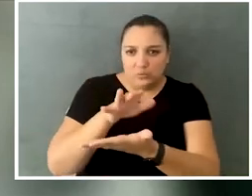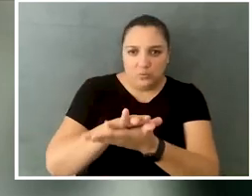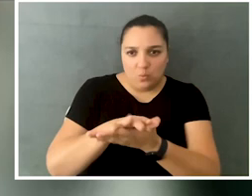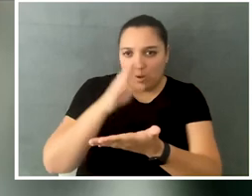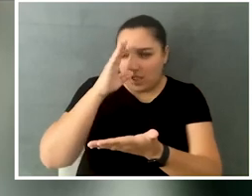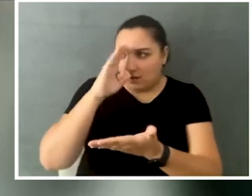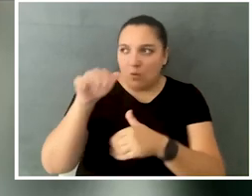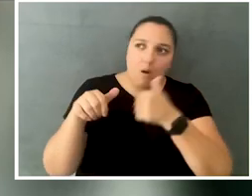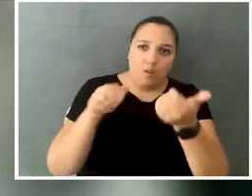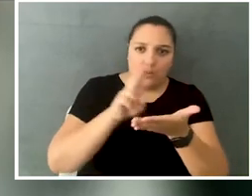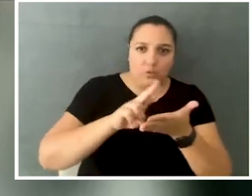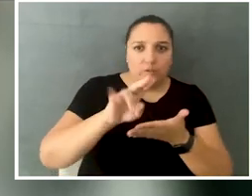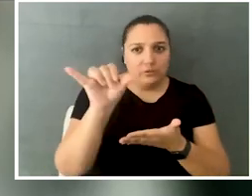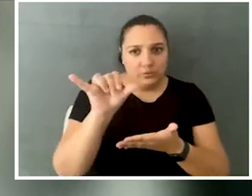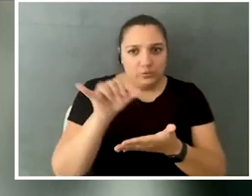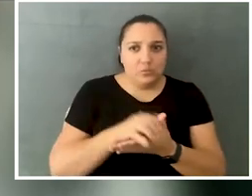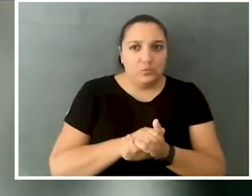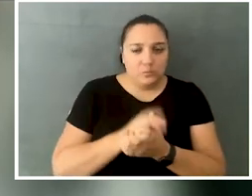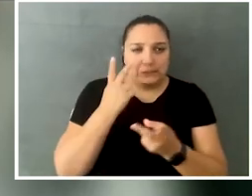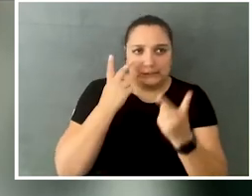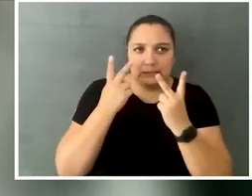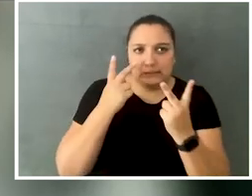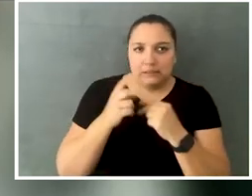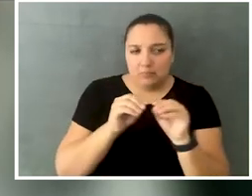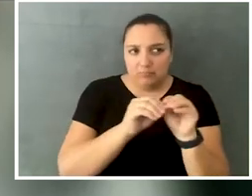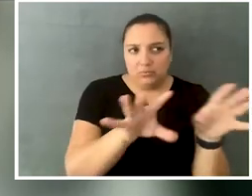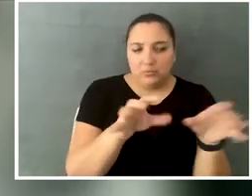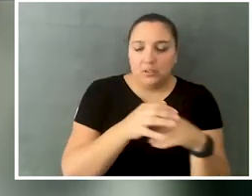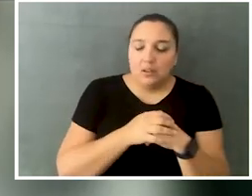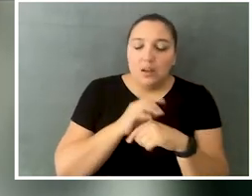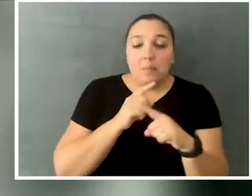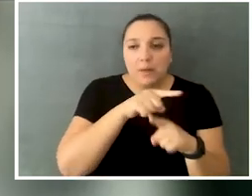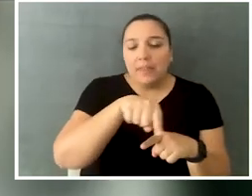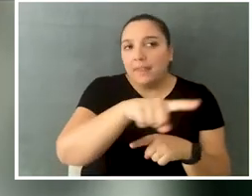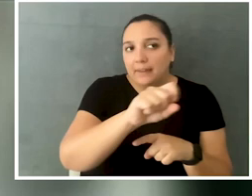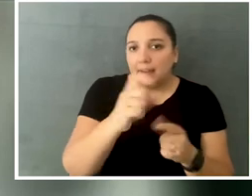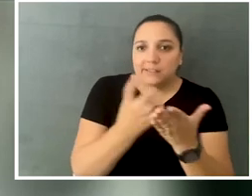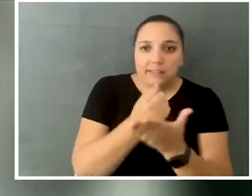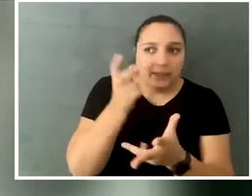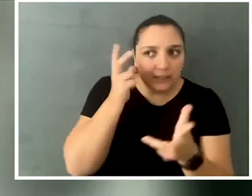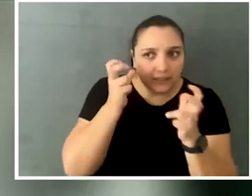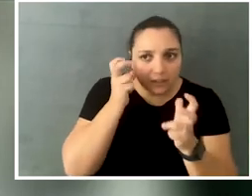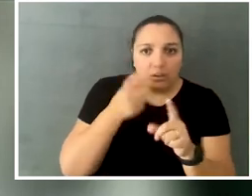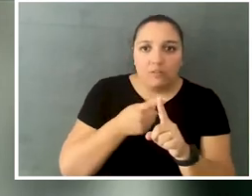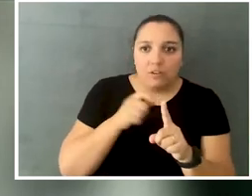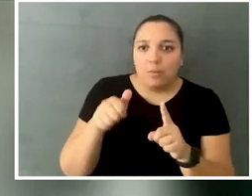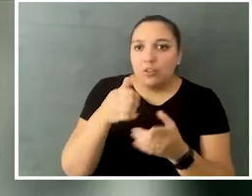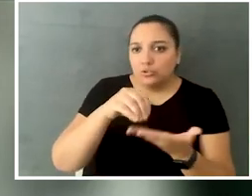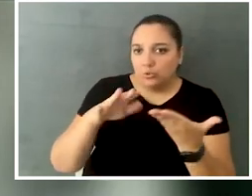I know they've been used in some other universities as well. It gives them the chance to hear actually from students with disabilities,